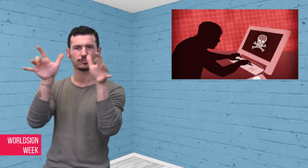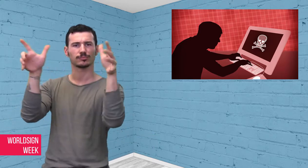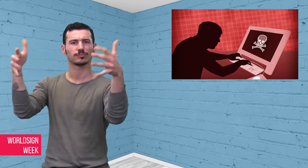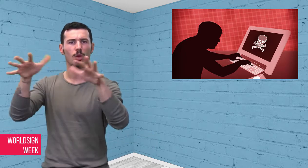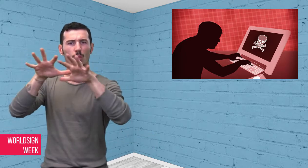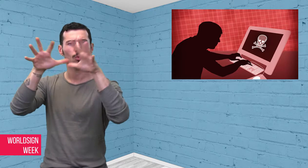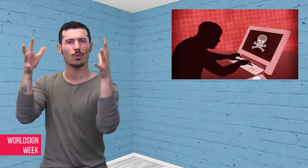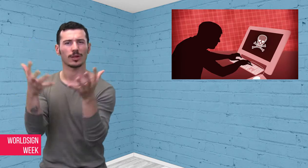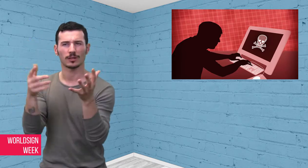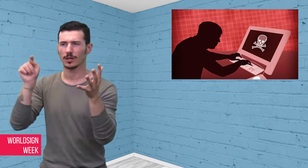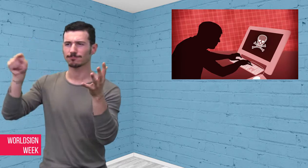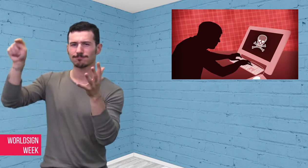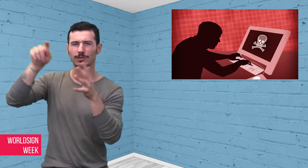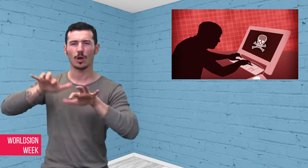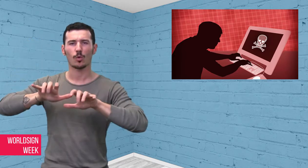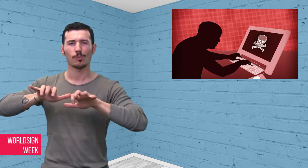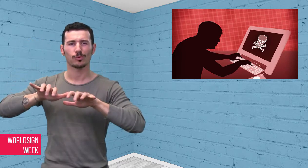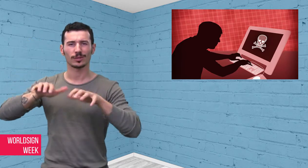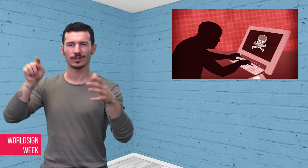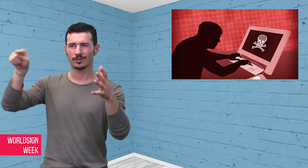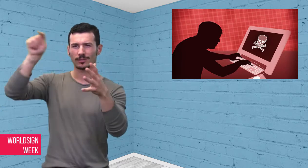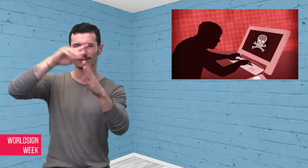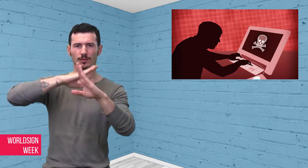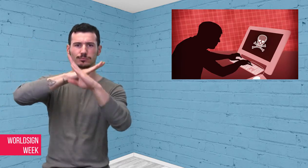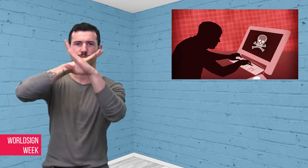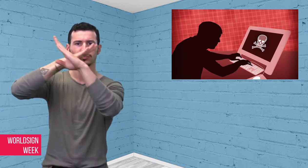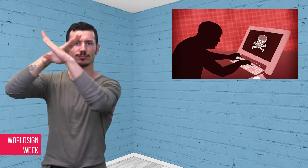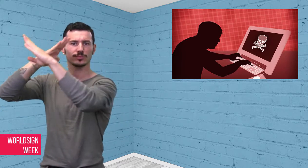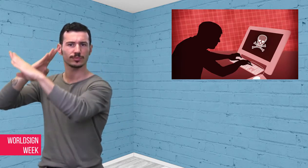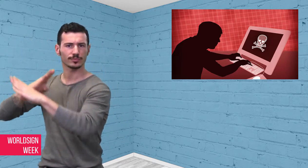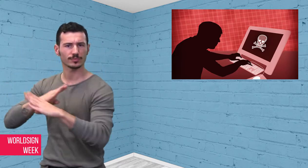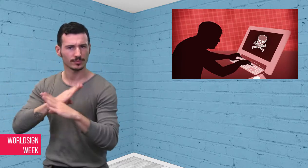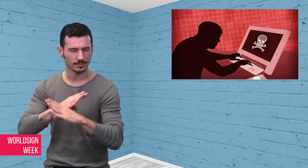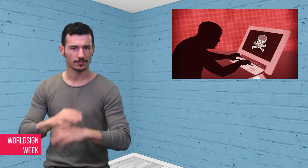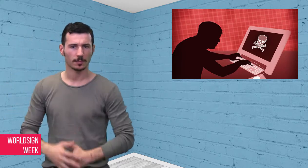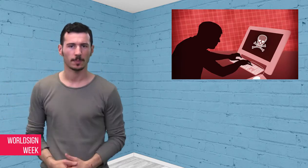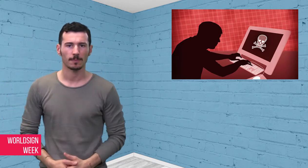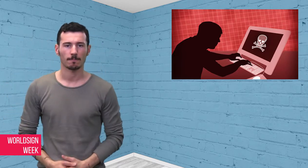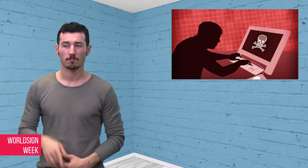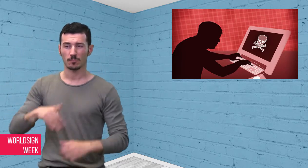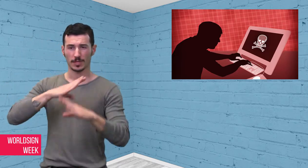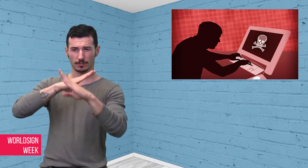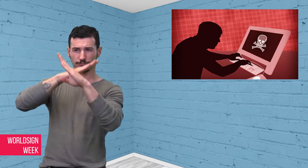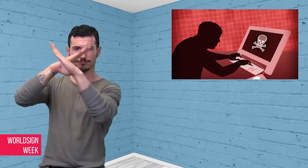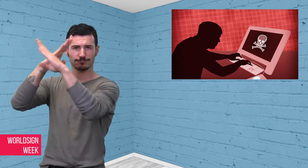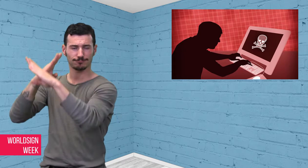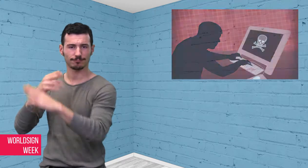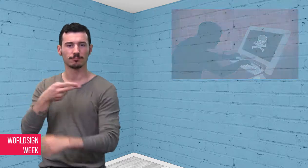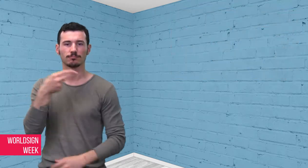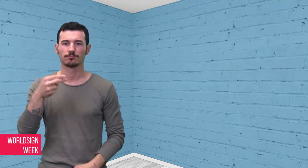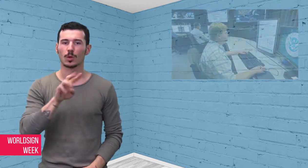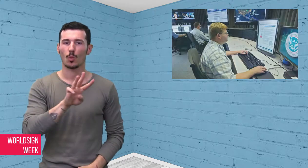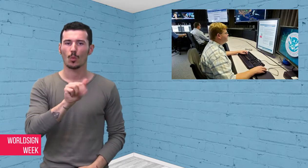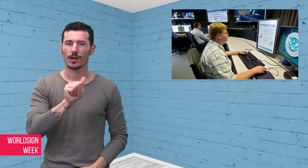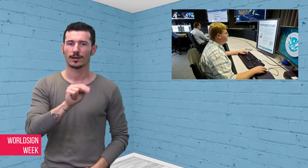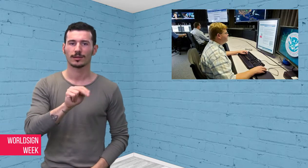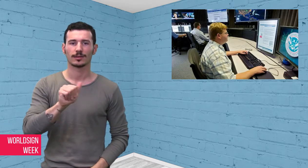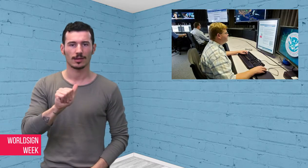computers all over the world. So far this attack, called “WannaCry” locks